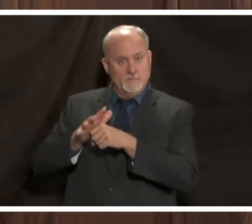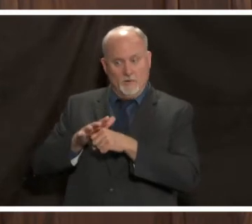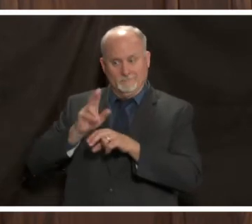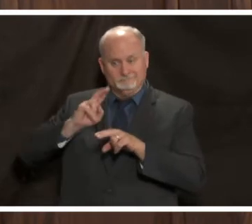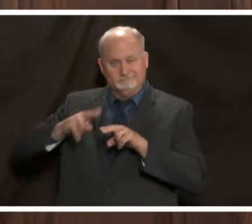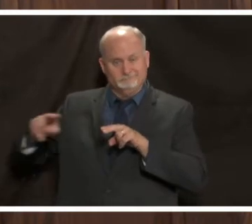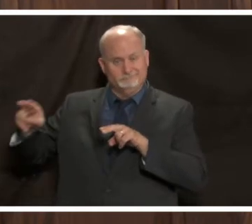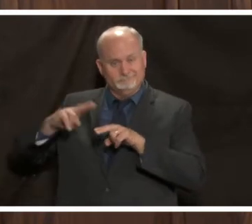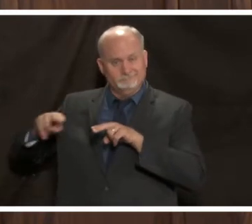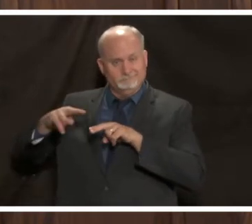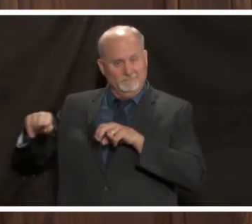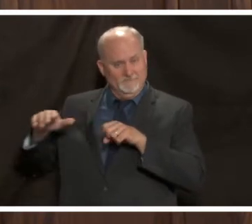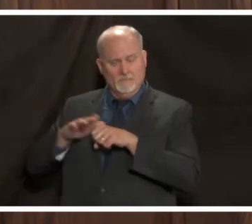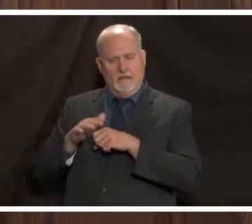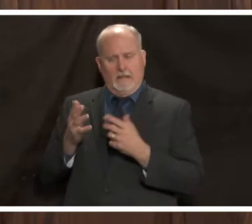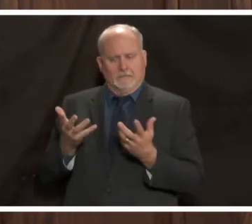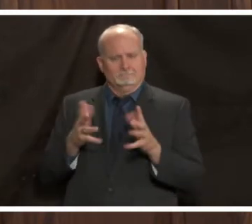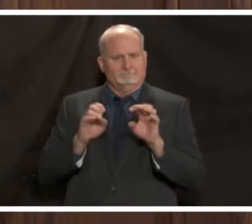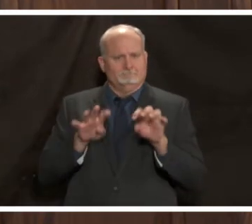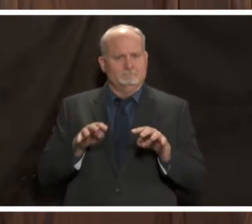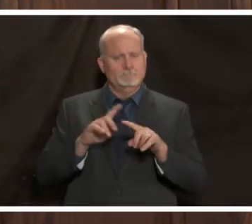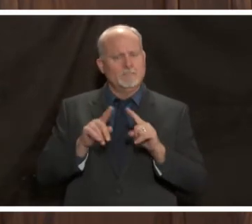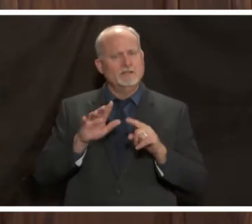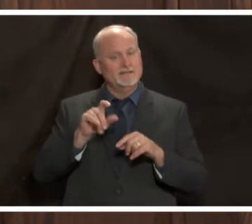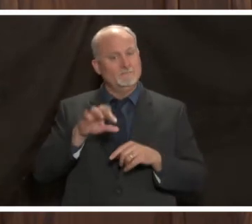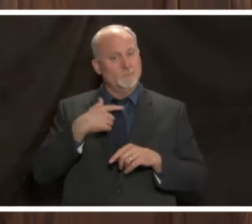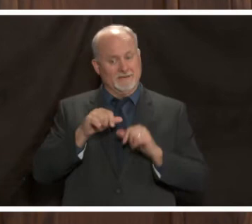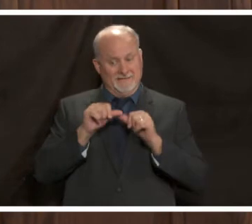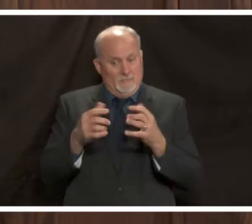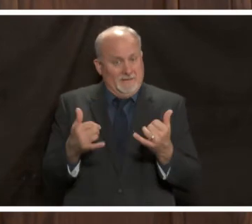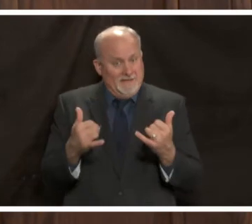but what i can tell you is that if we continue the way we're trending right now